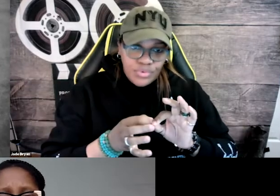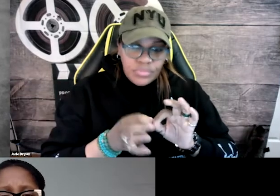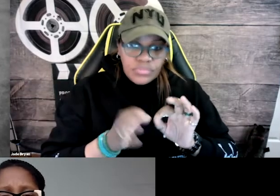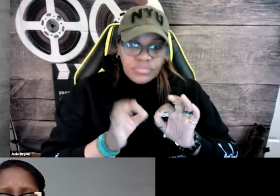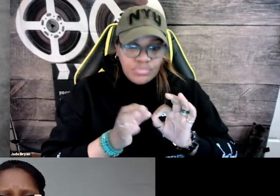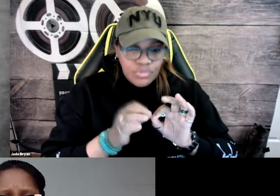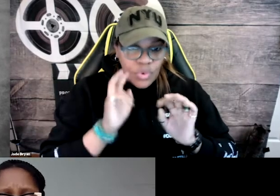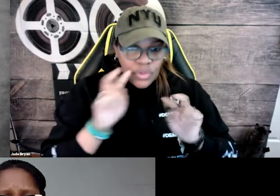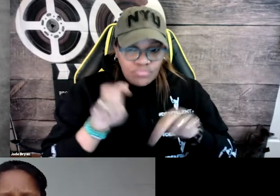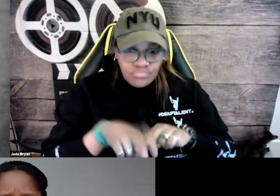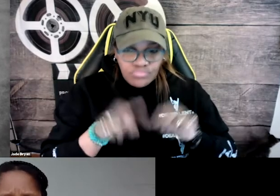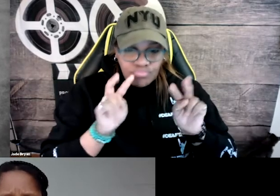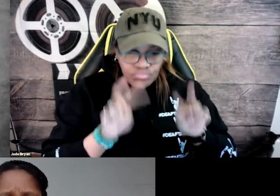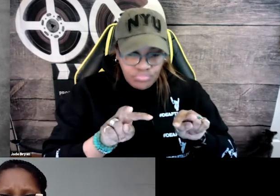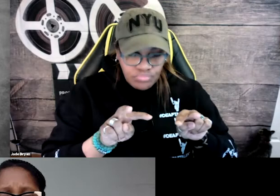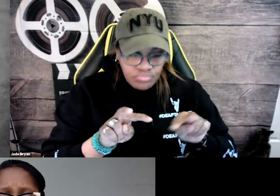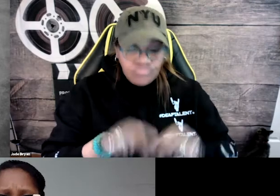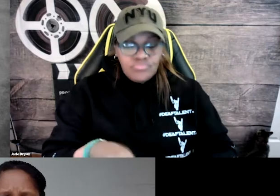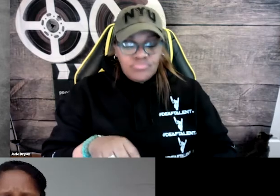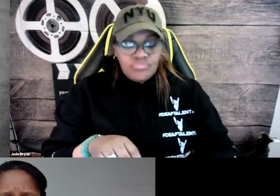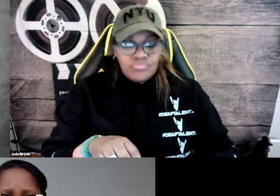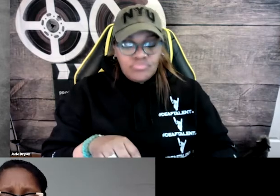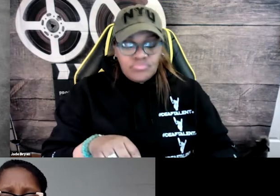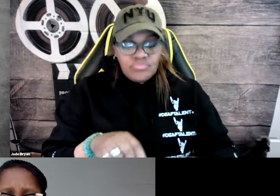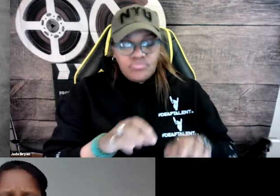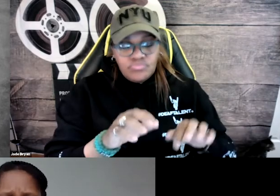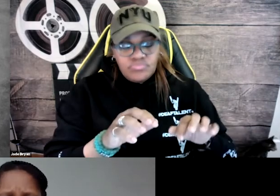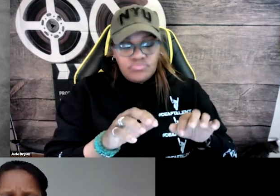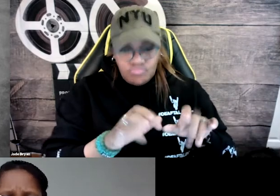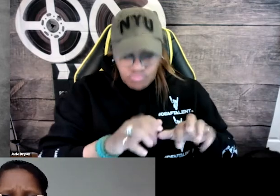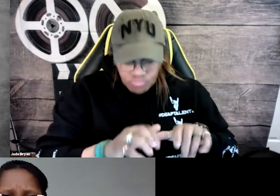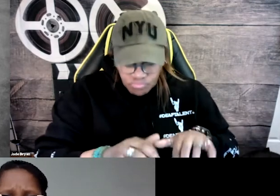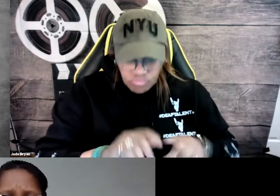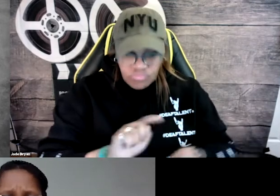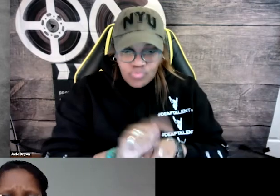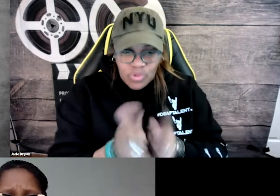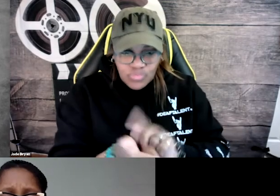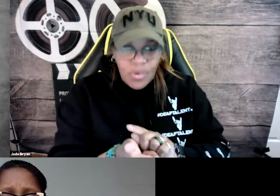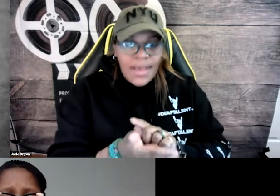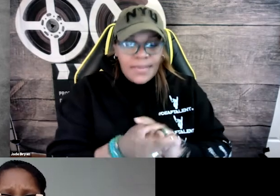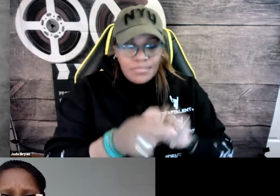So we brought in an interpreter who was able to sit, listen to what was being